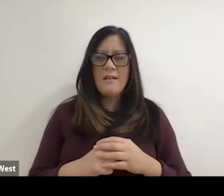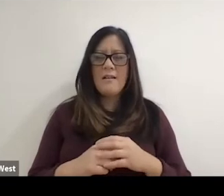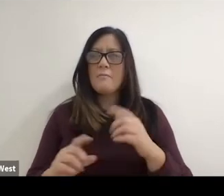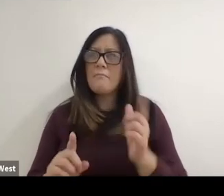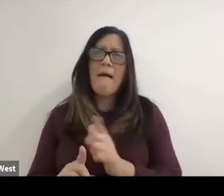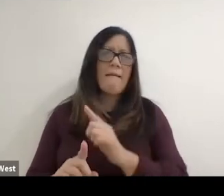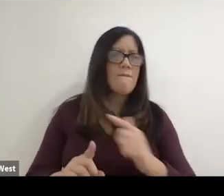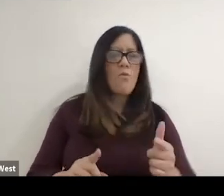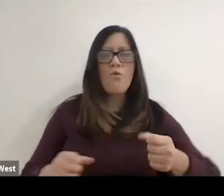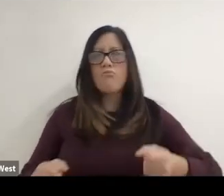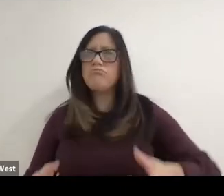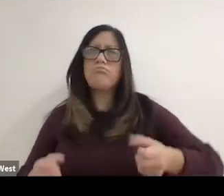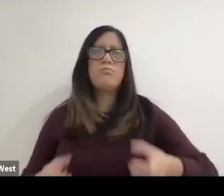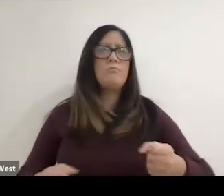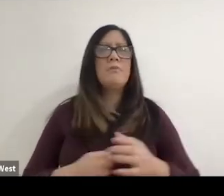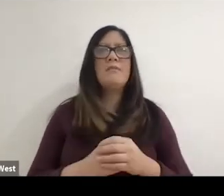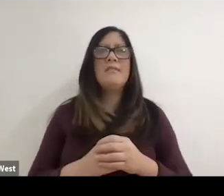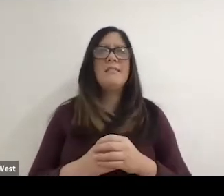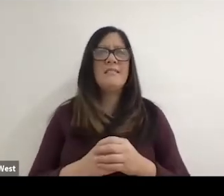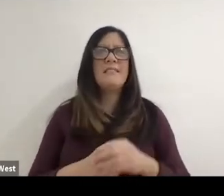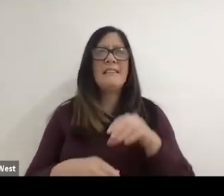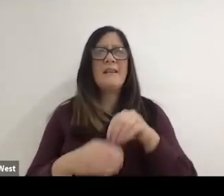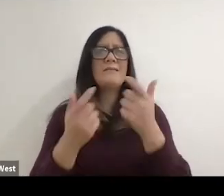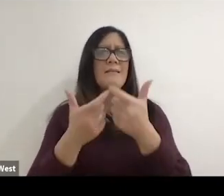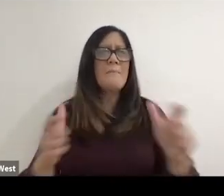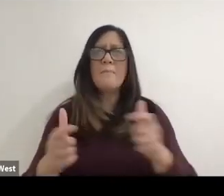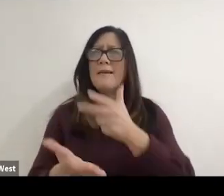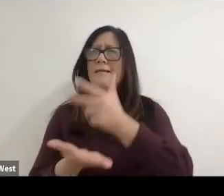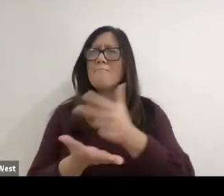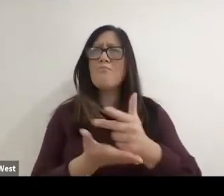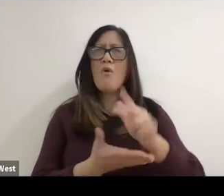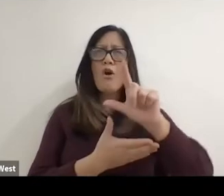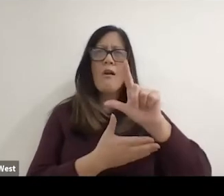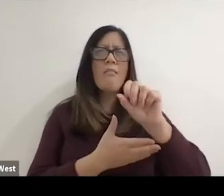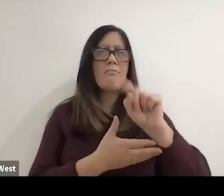and this was probably not even on a track. It was probably in a big parking lot, but I saw